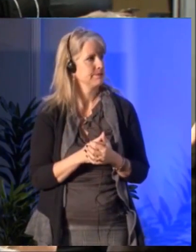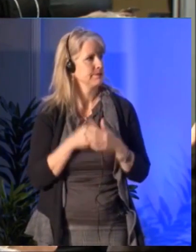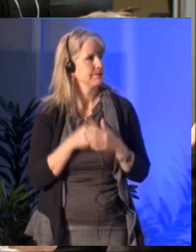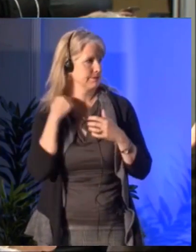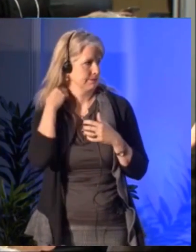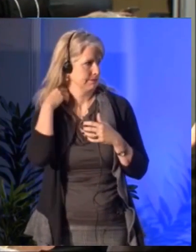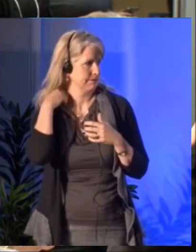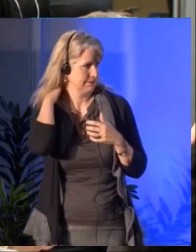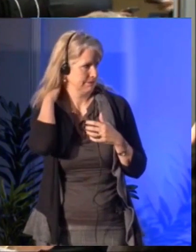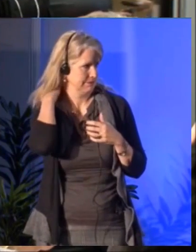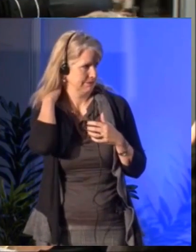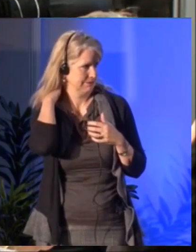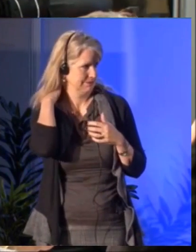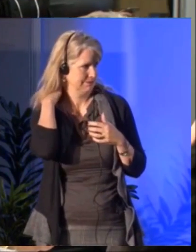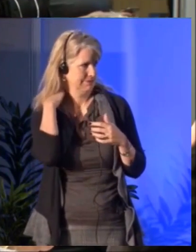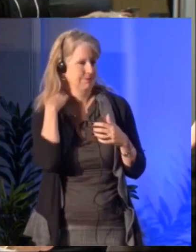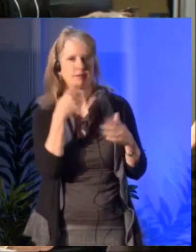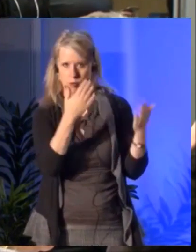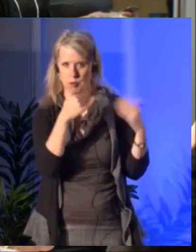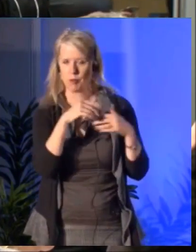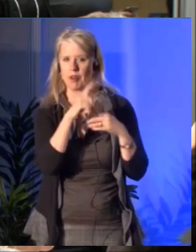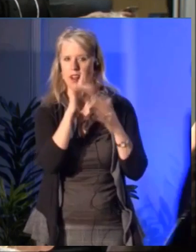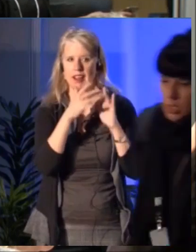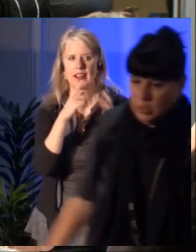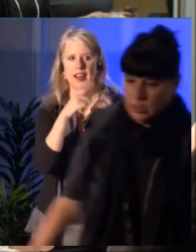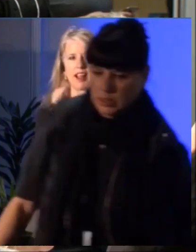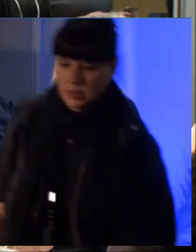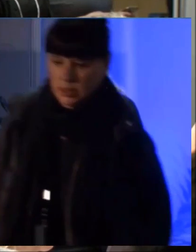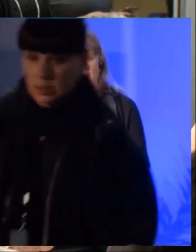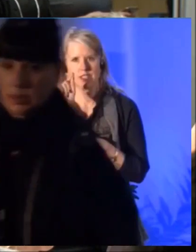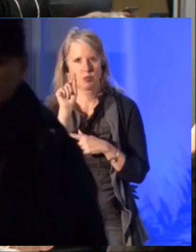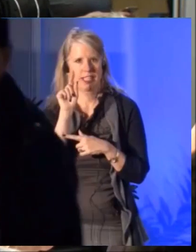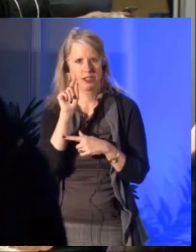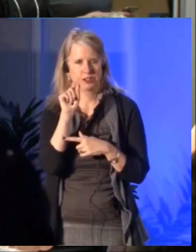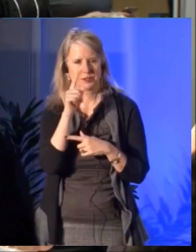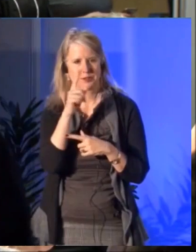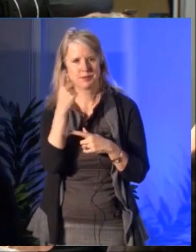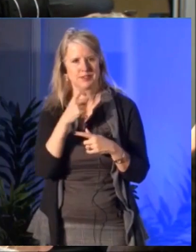Yes. She also sent us an e-mail, so hello Anne.